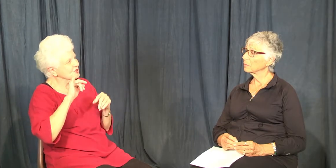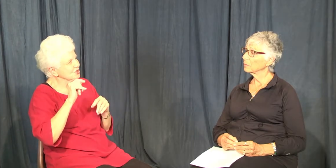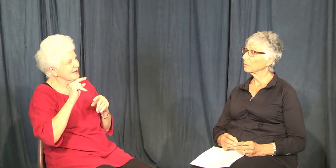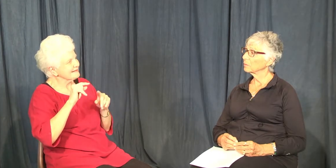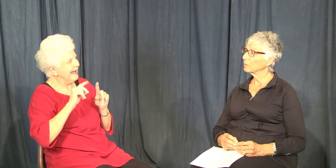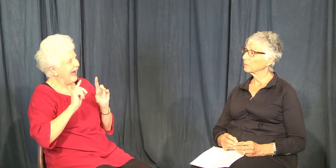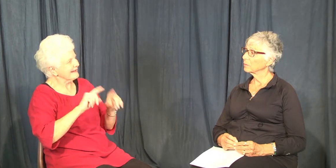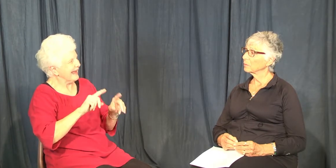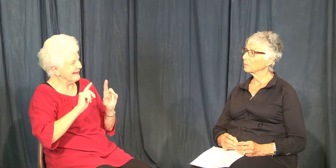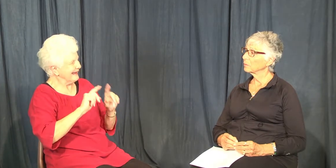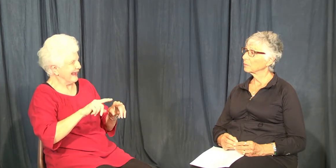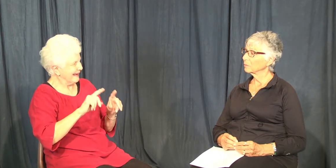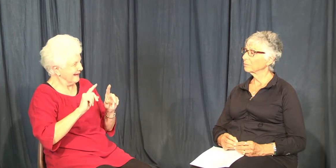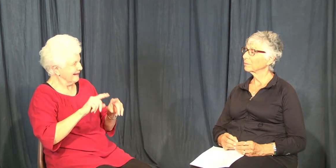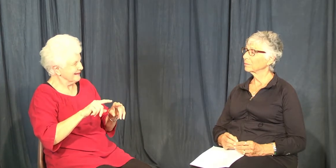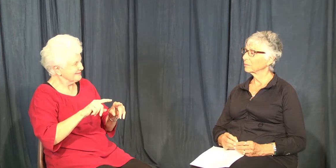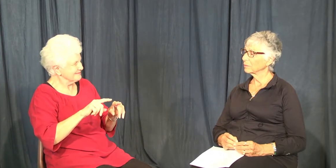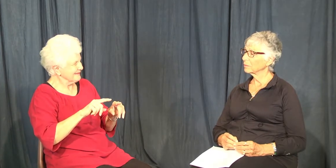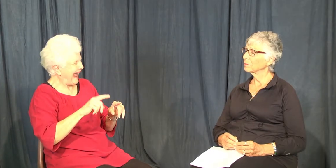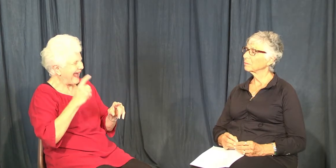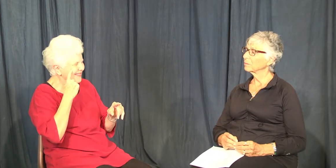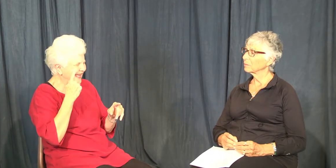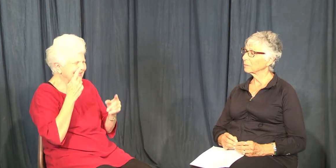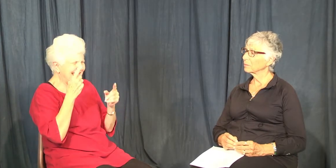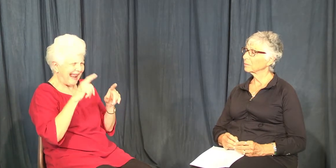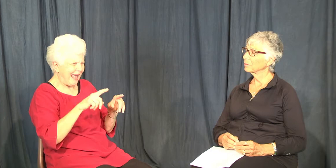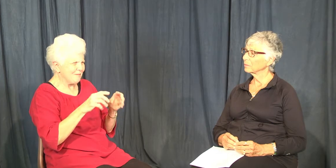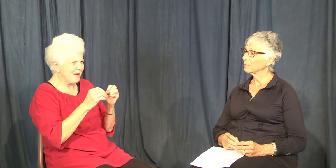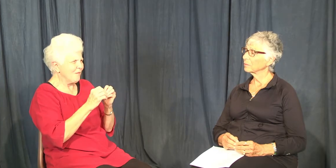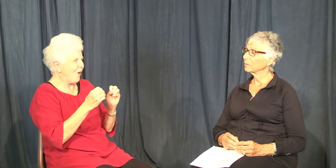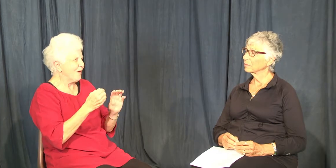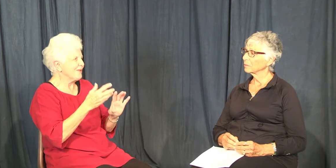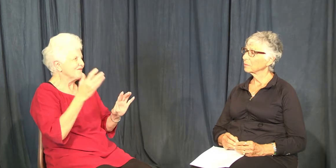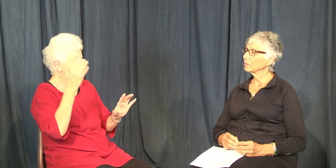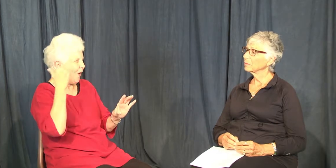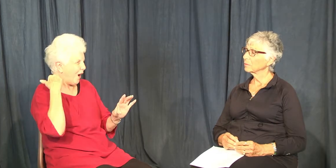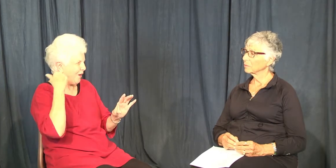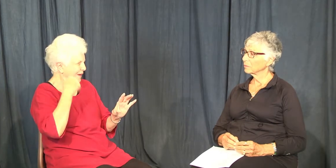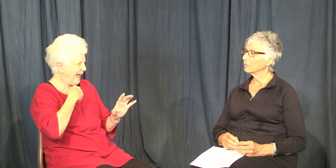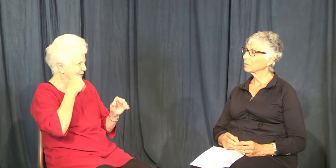see a lot of interpreters just attending and I think that happened more in the past from